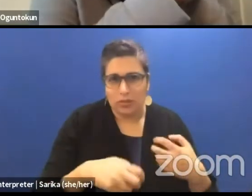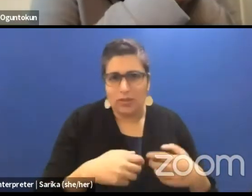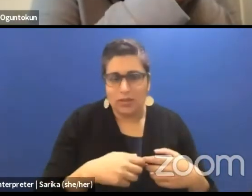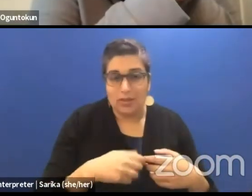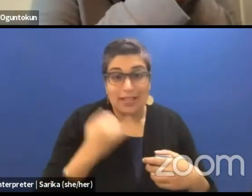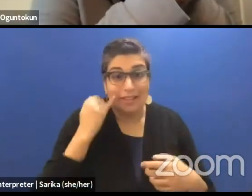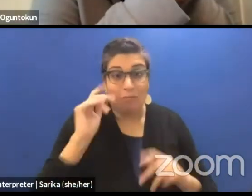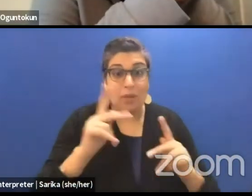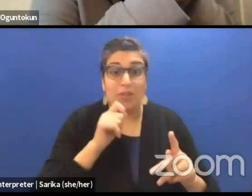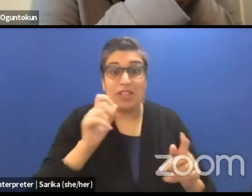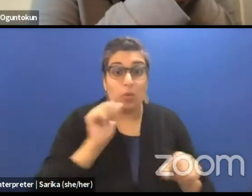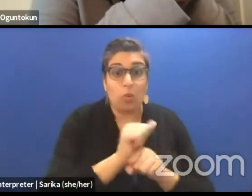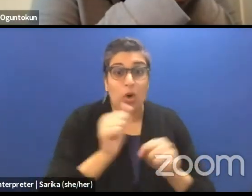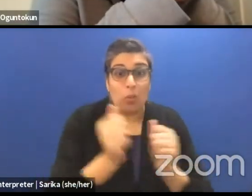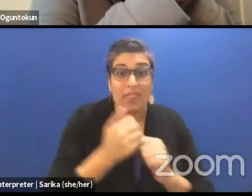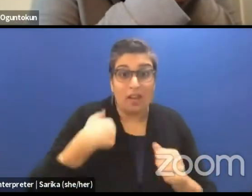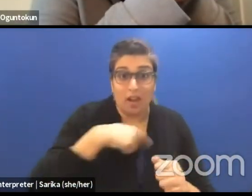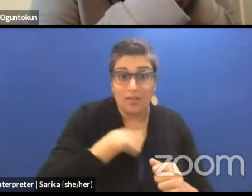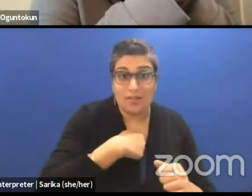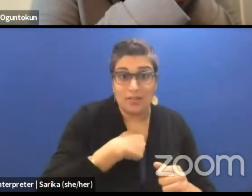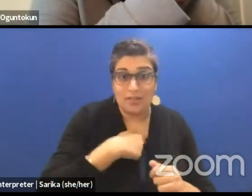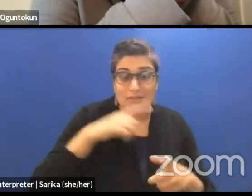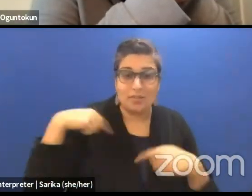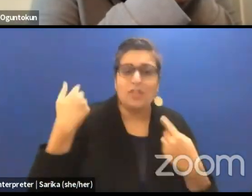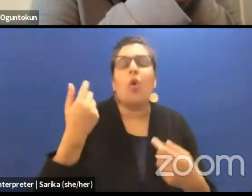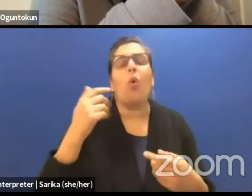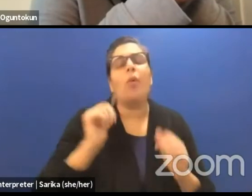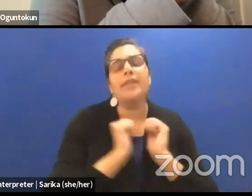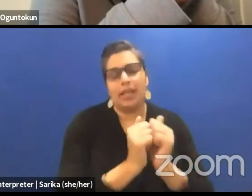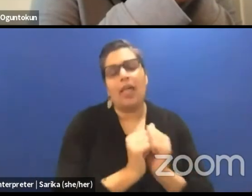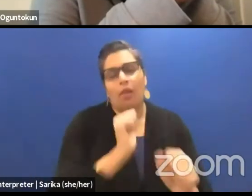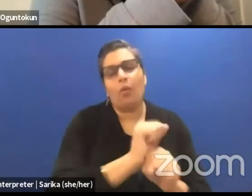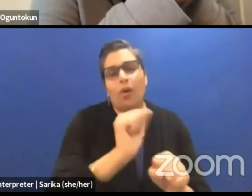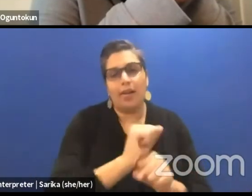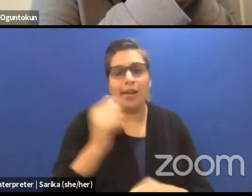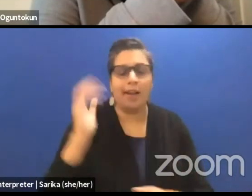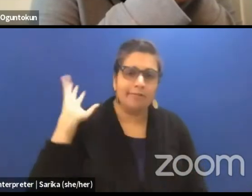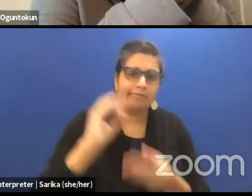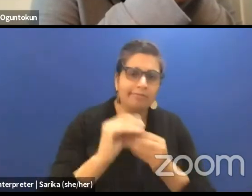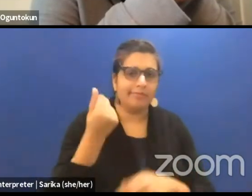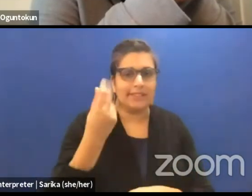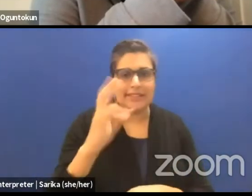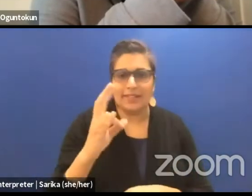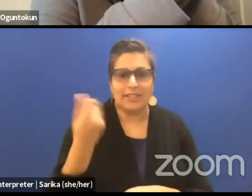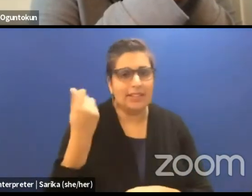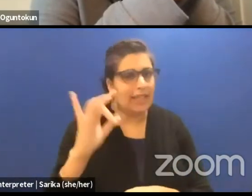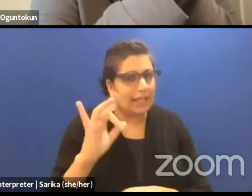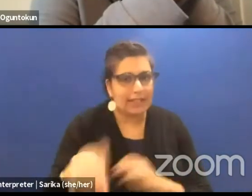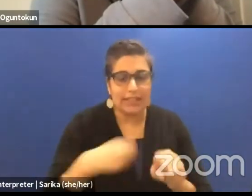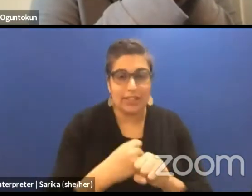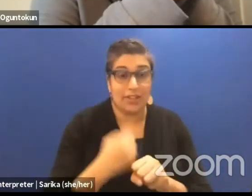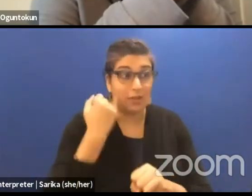so we have been working for around 17 or 18 years now. And when we invite someone that has not been part of the group from outside to come in